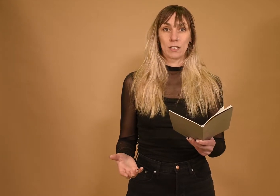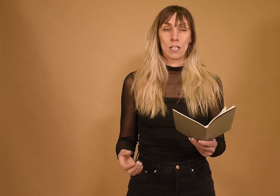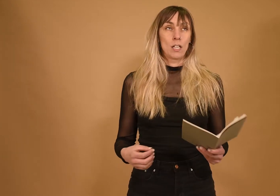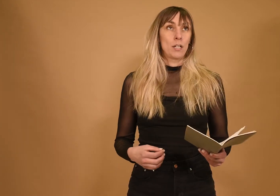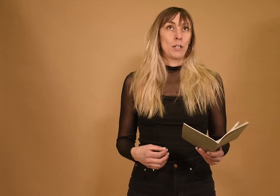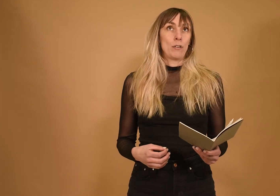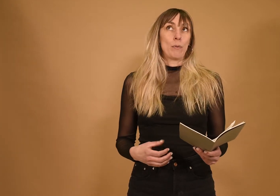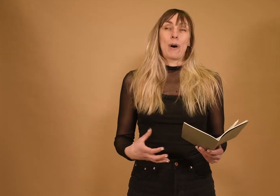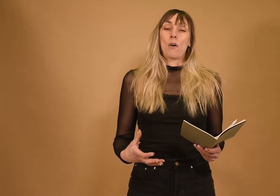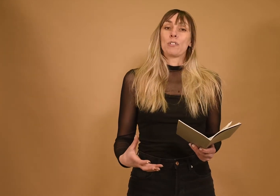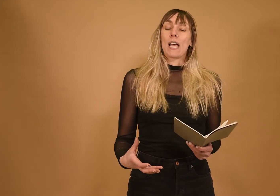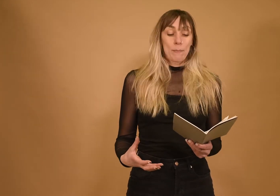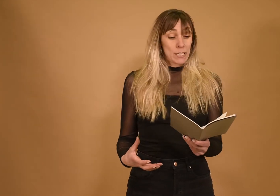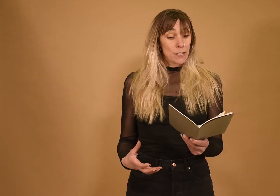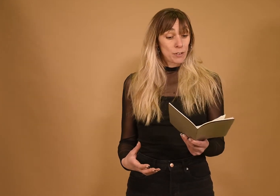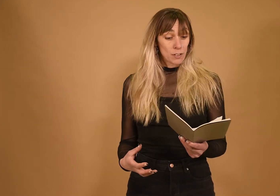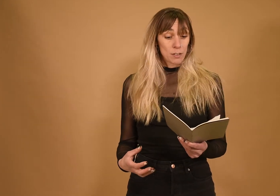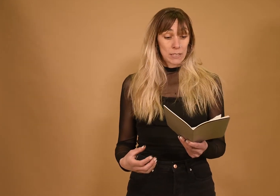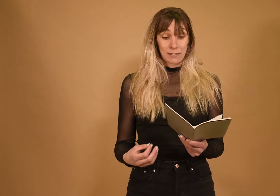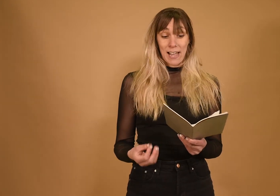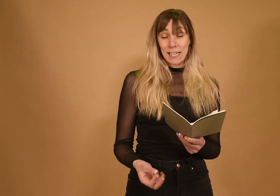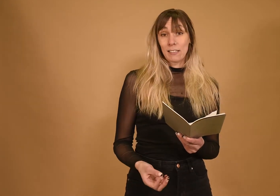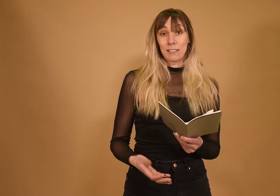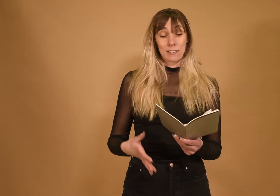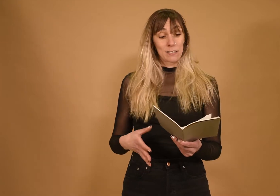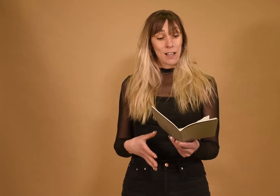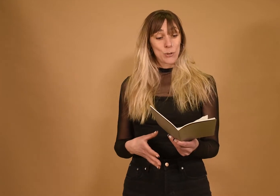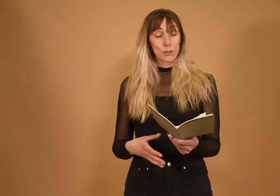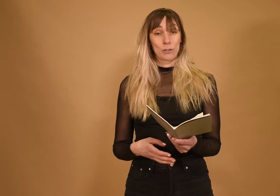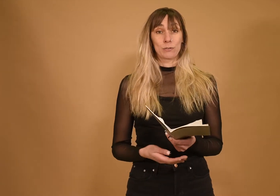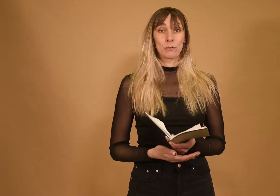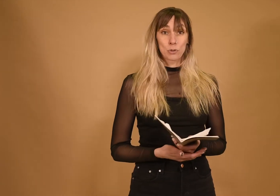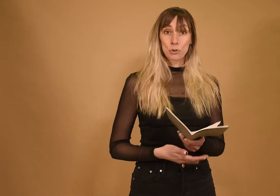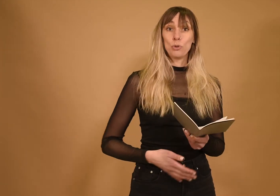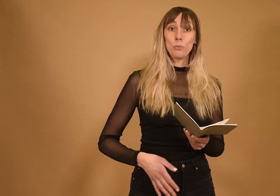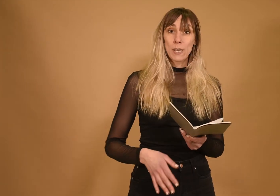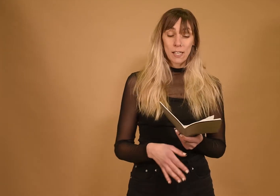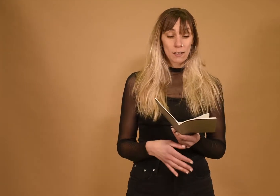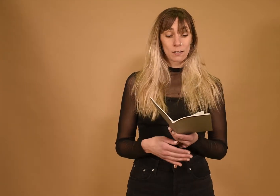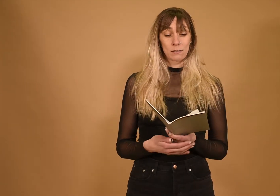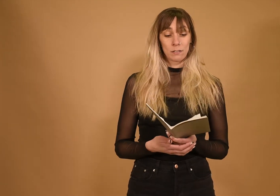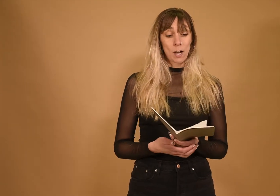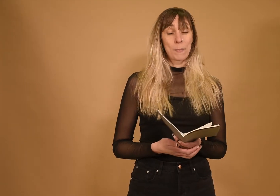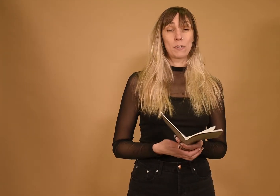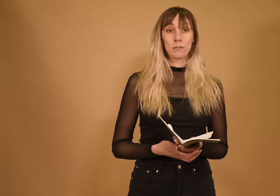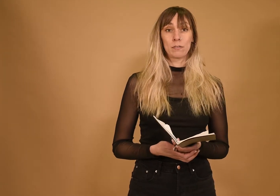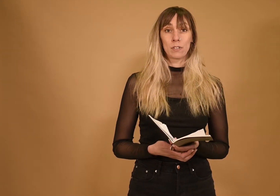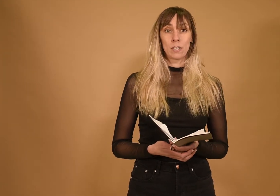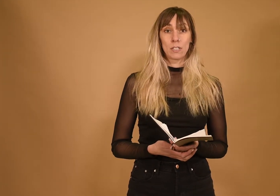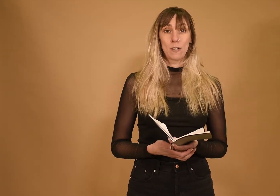We build societies with dikes and locks, reservoirs and dams.